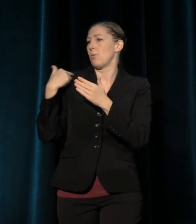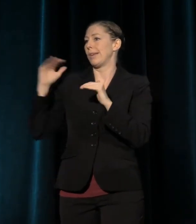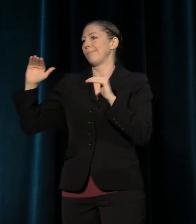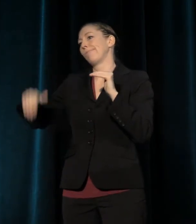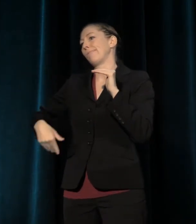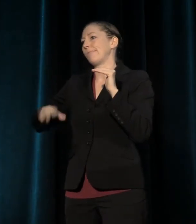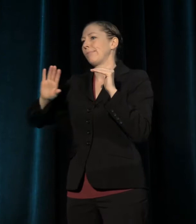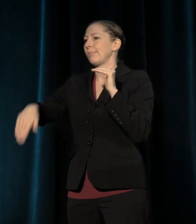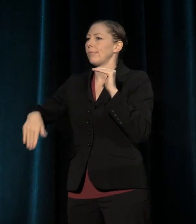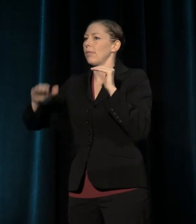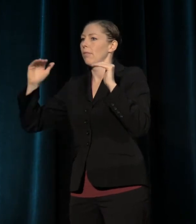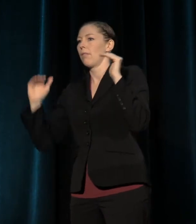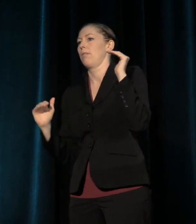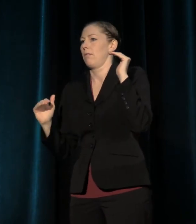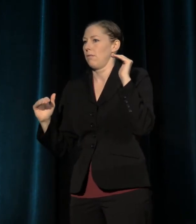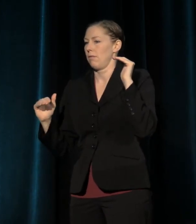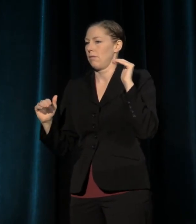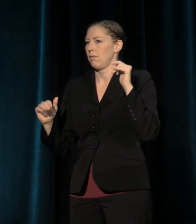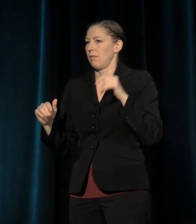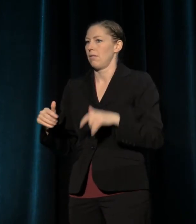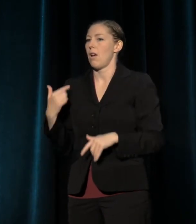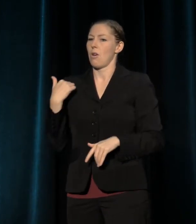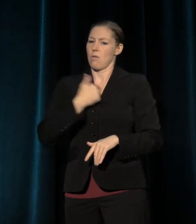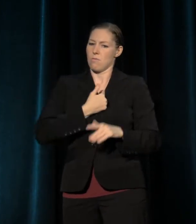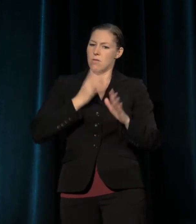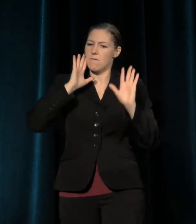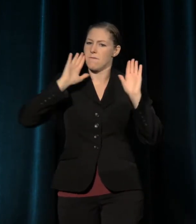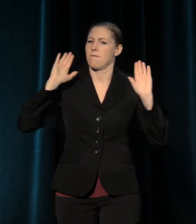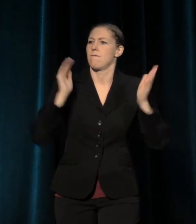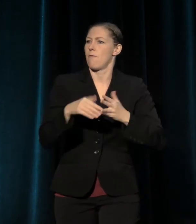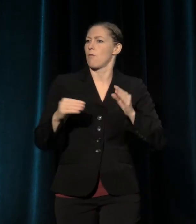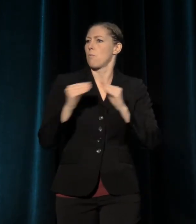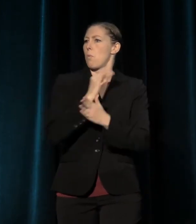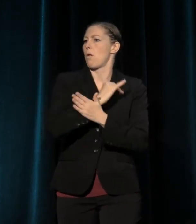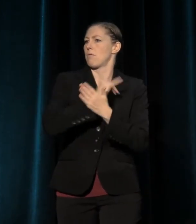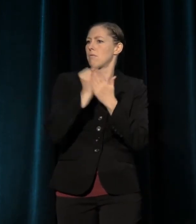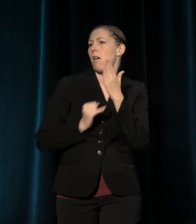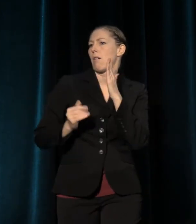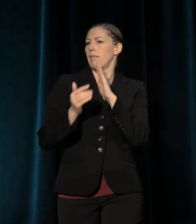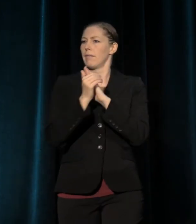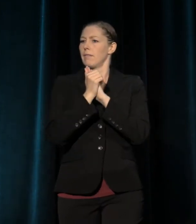We started a process of marginalizing the skilled managers who had helped to build our theaters.